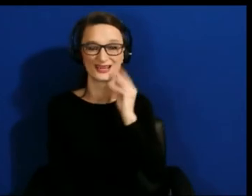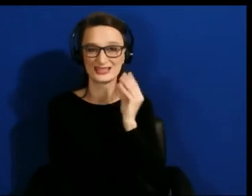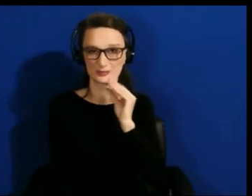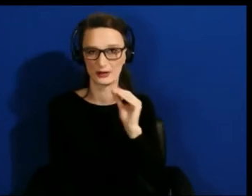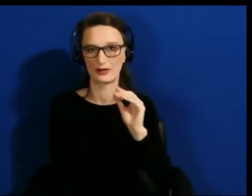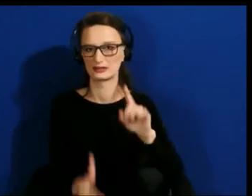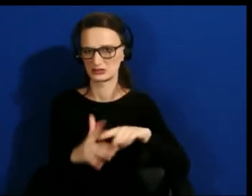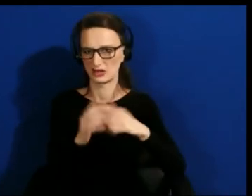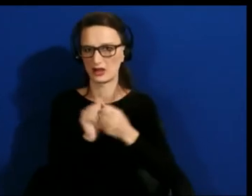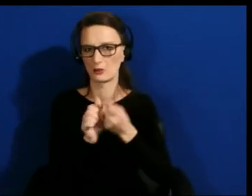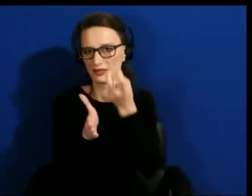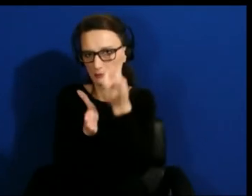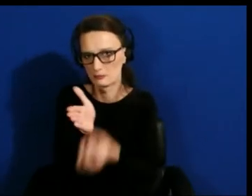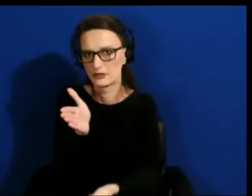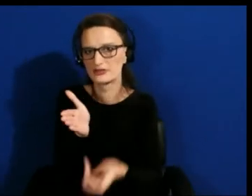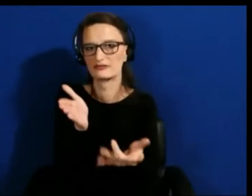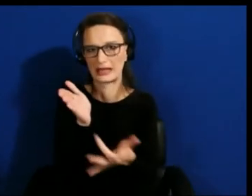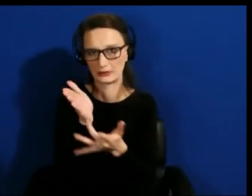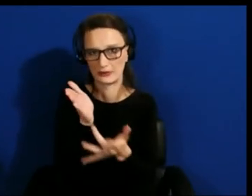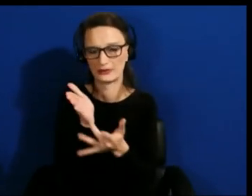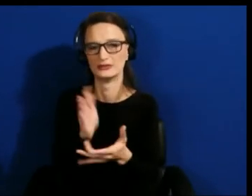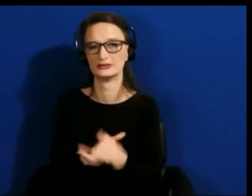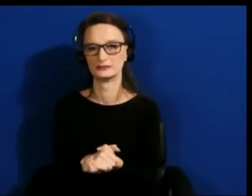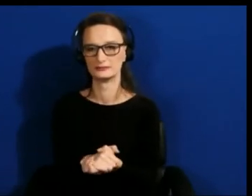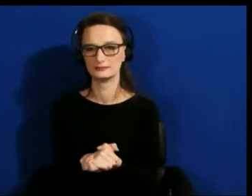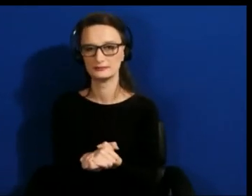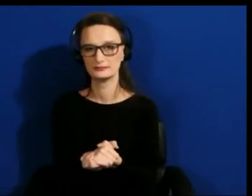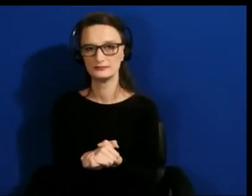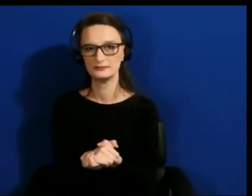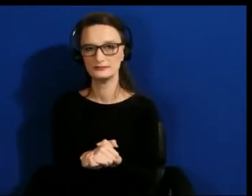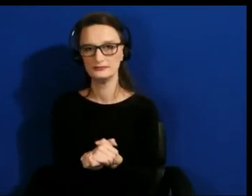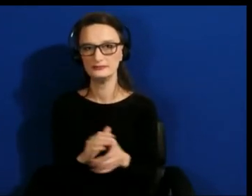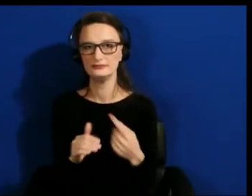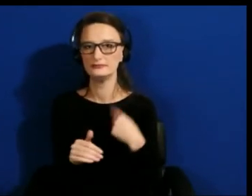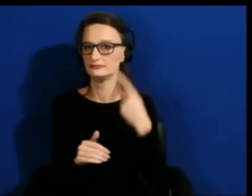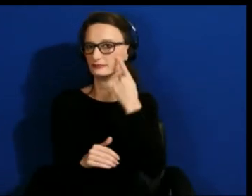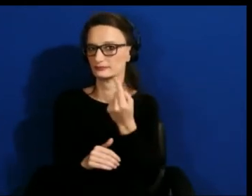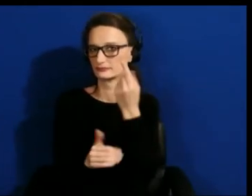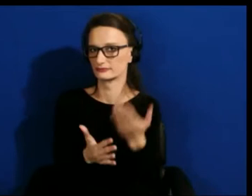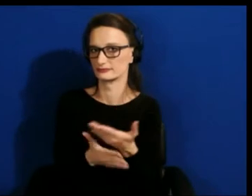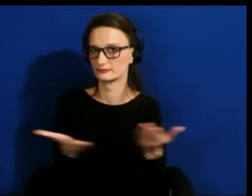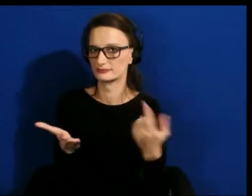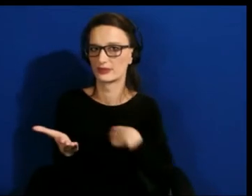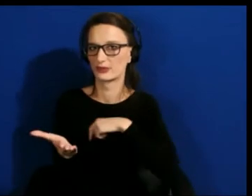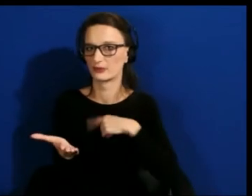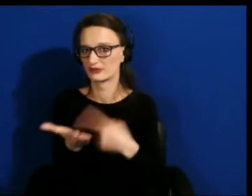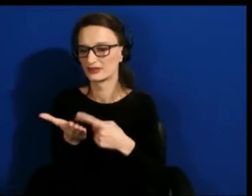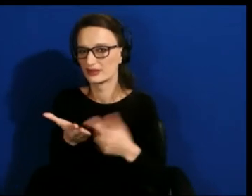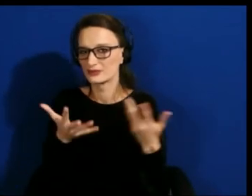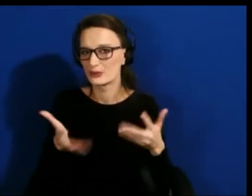I think one of the things that we talked about already is trying not to narrow our perspectives